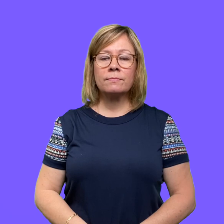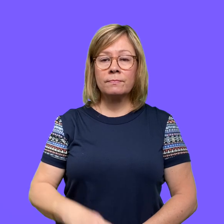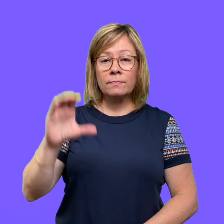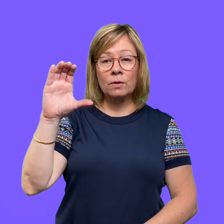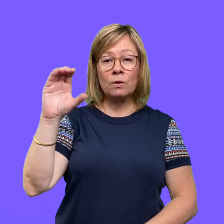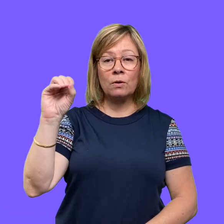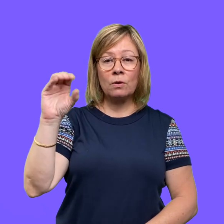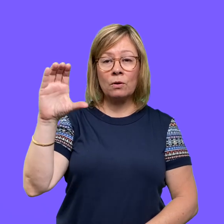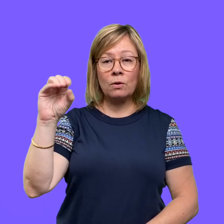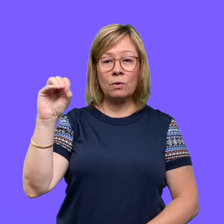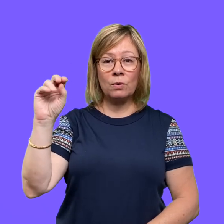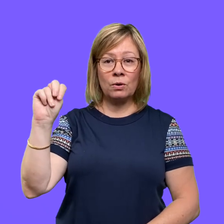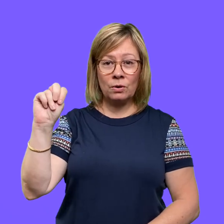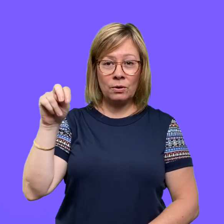Cocoon.